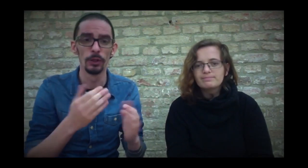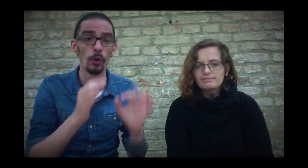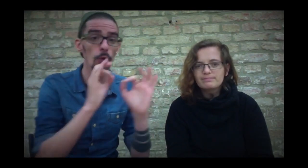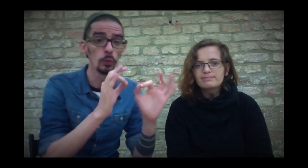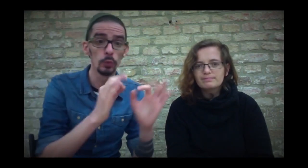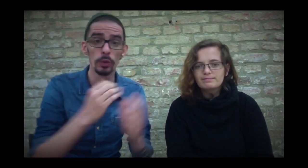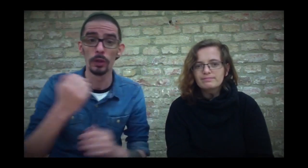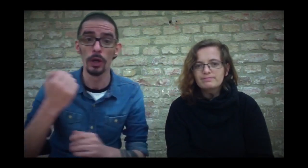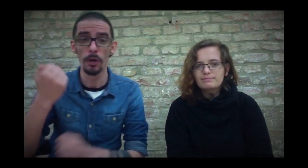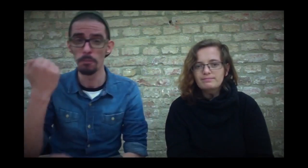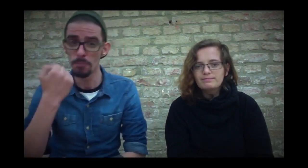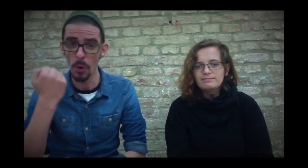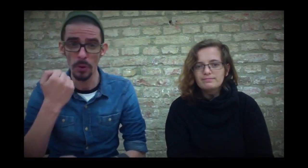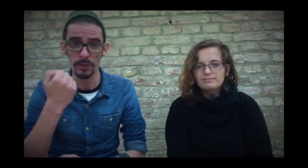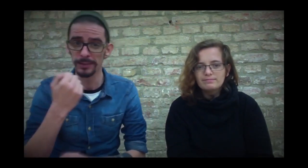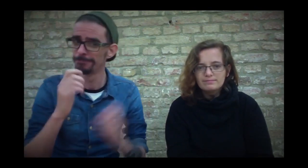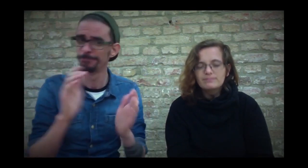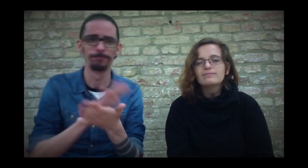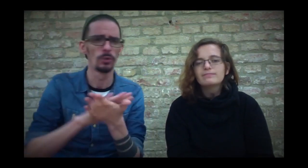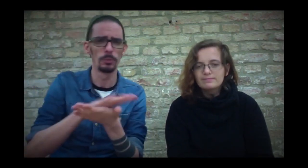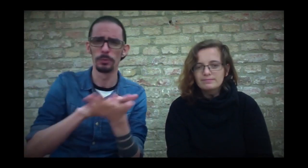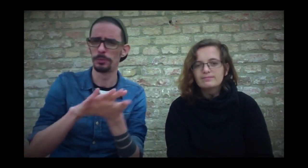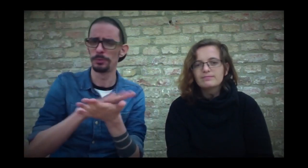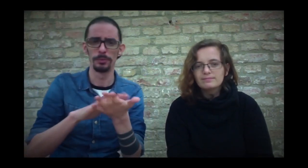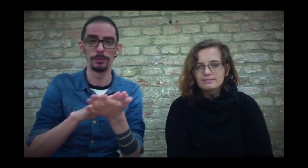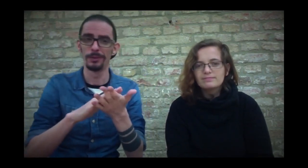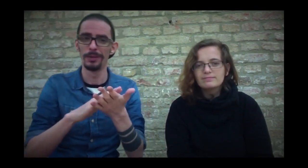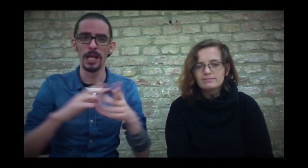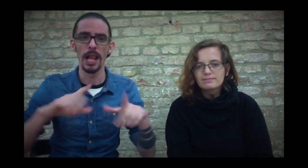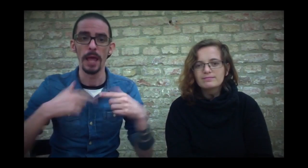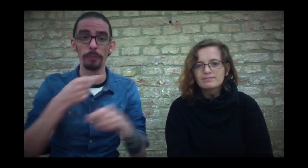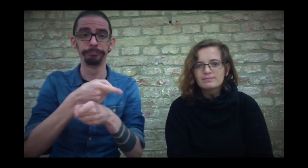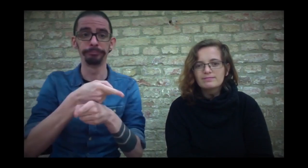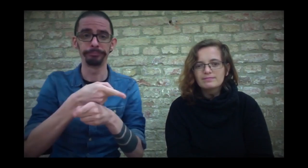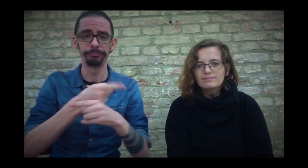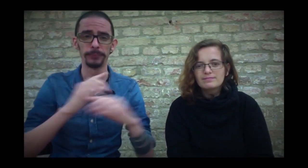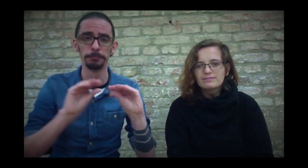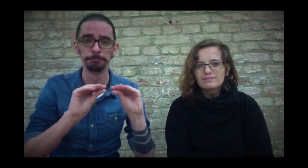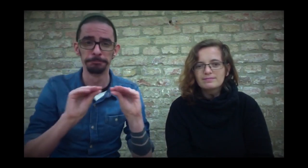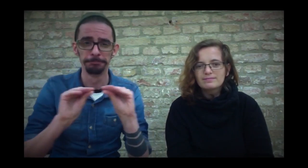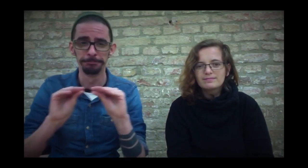This means that neither good nor evil exist in the world. Life is very monotonous.